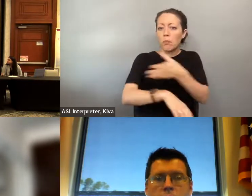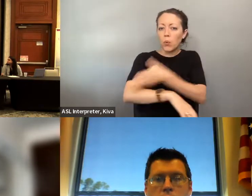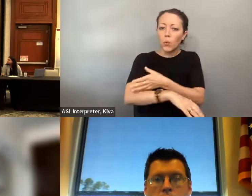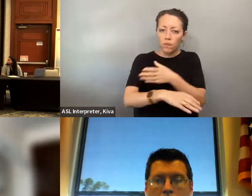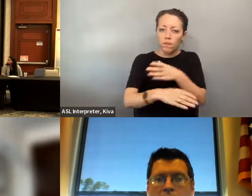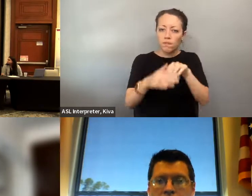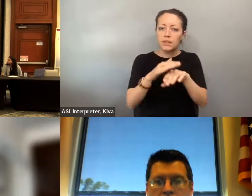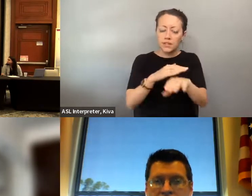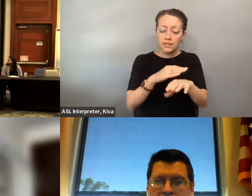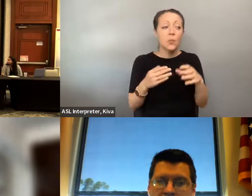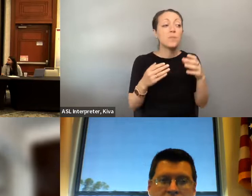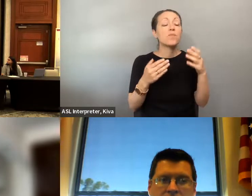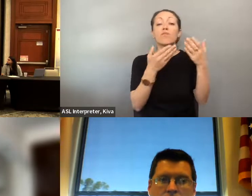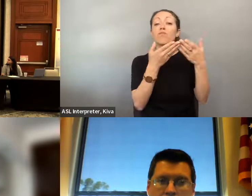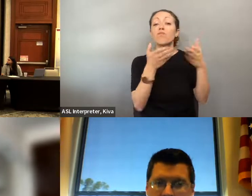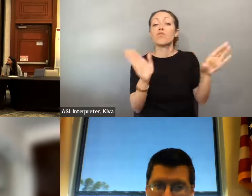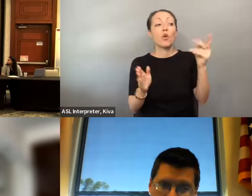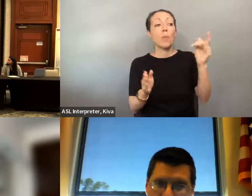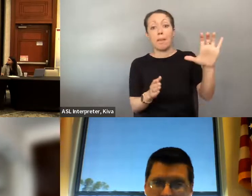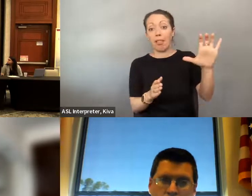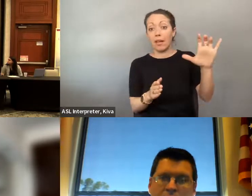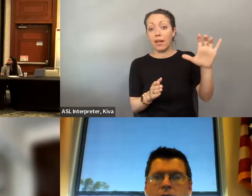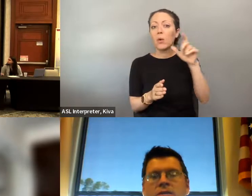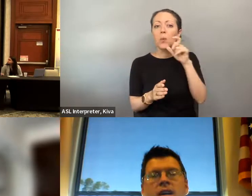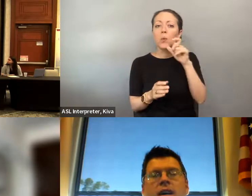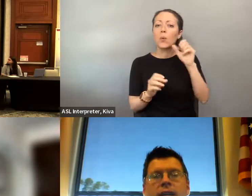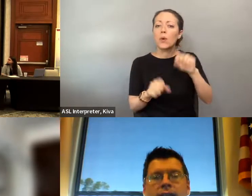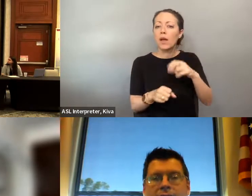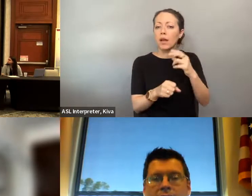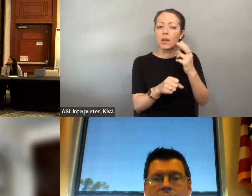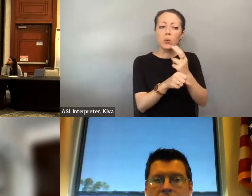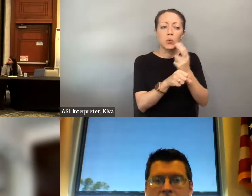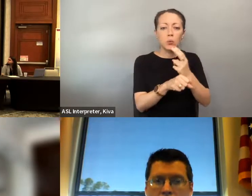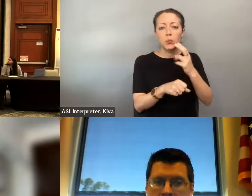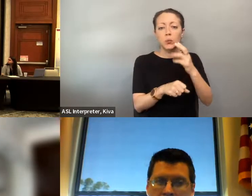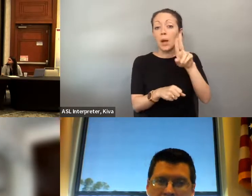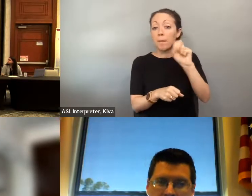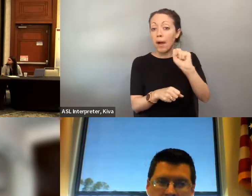really was far reaching in